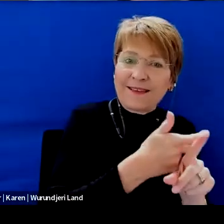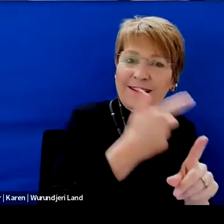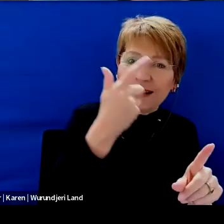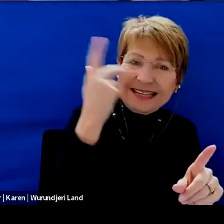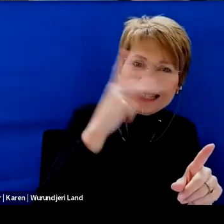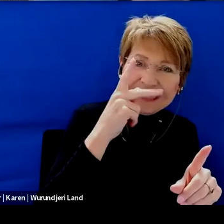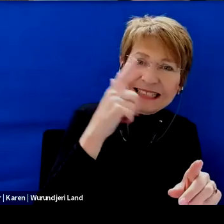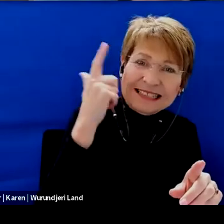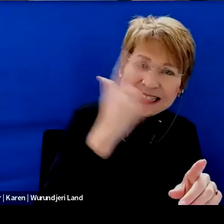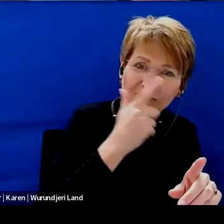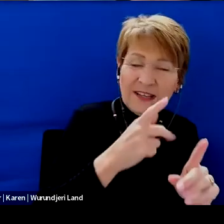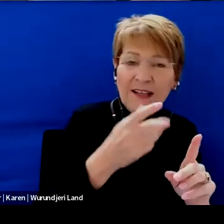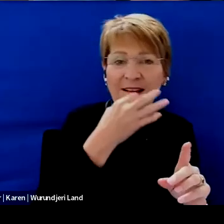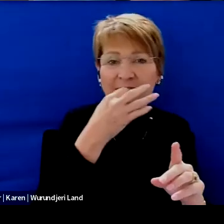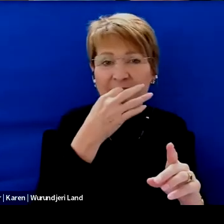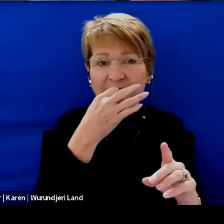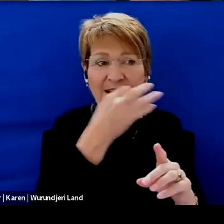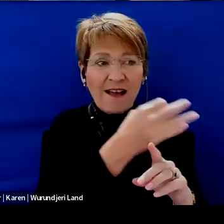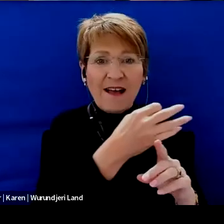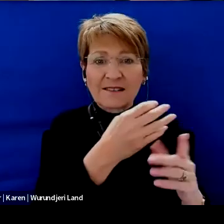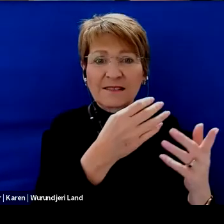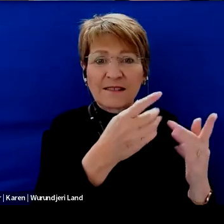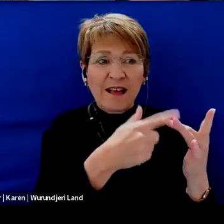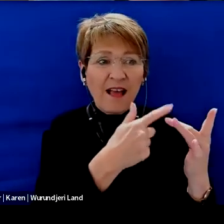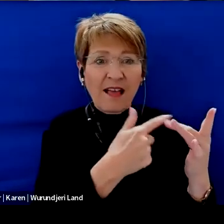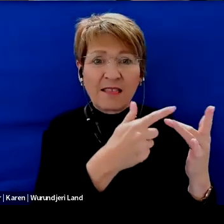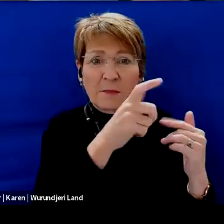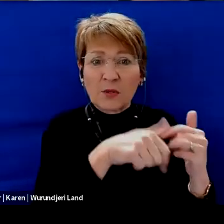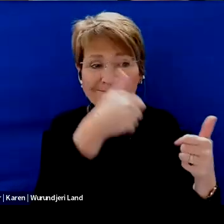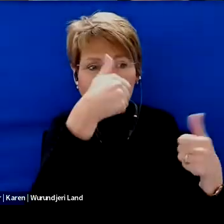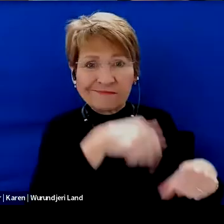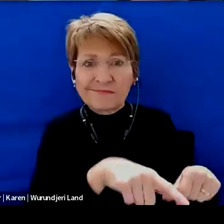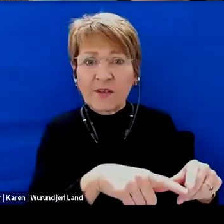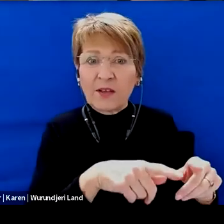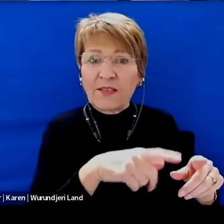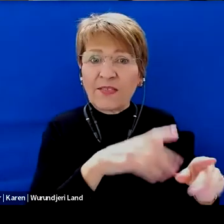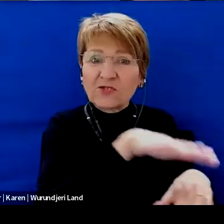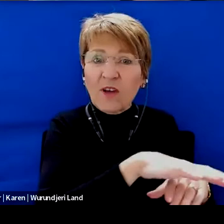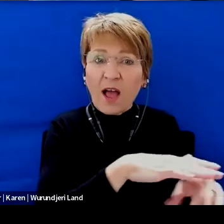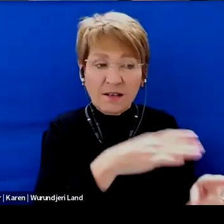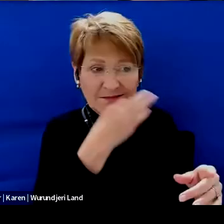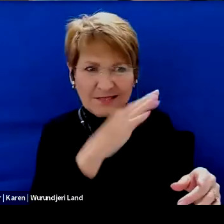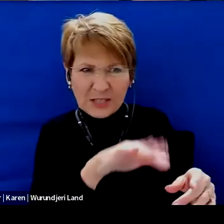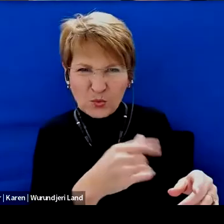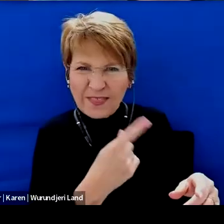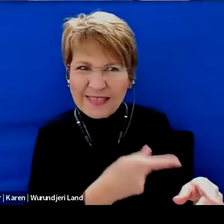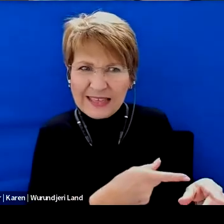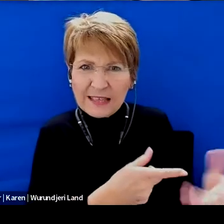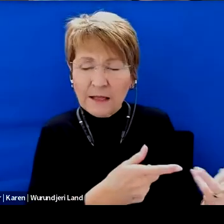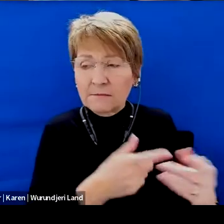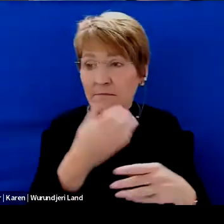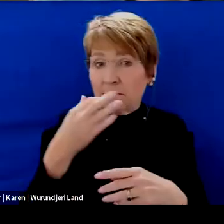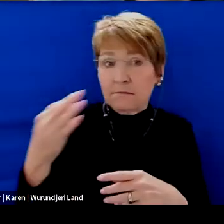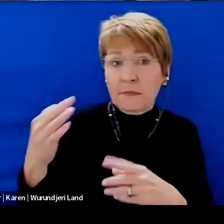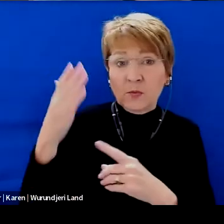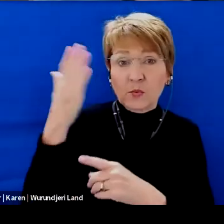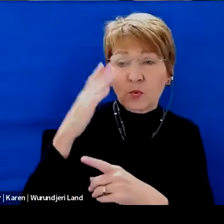You know, if there's an early childhood educator who knows your child. Very well, the opinion of the school.